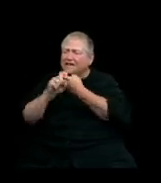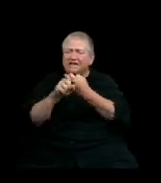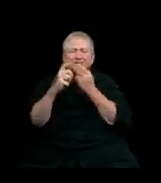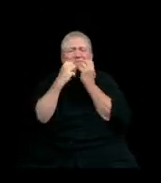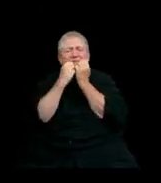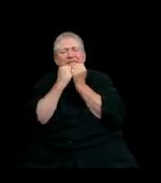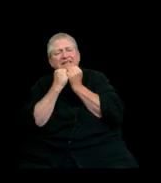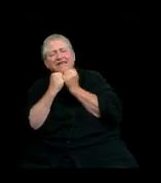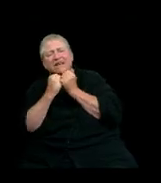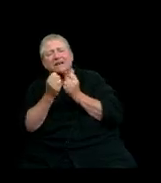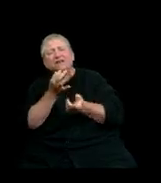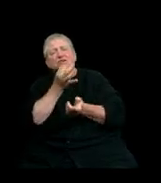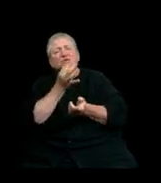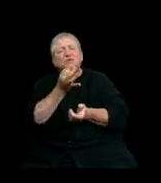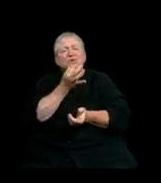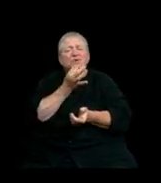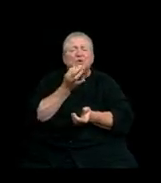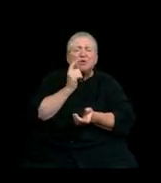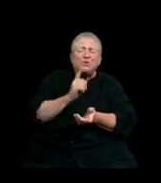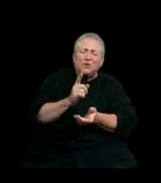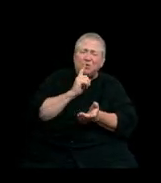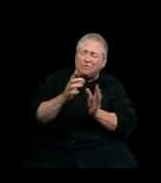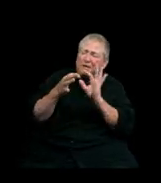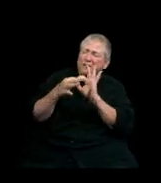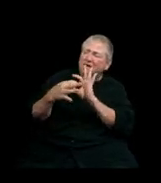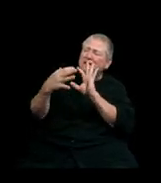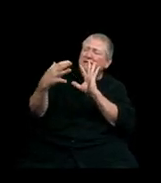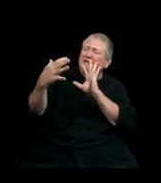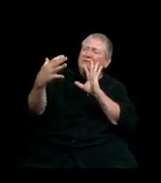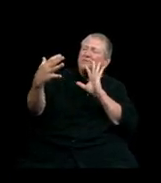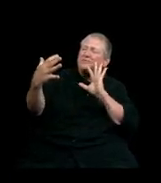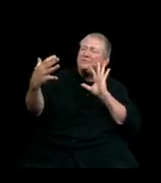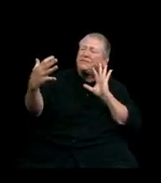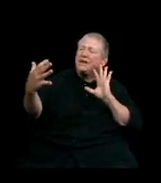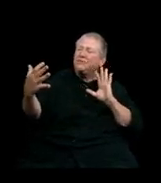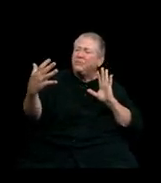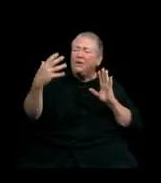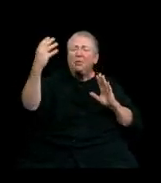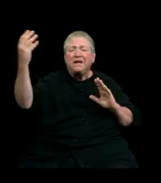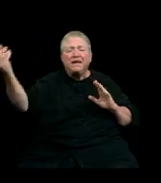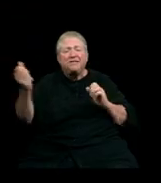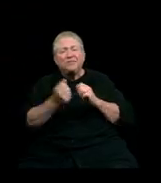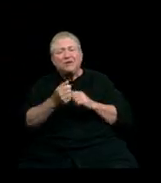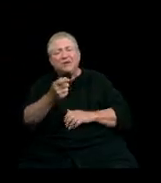Soon the ties must all be severed, but they leave with you